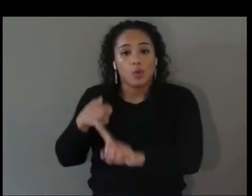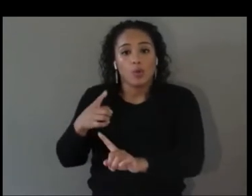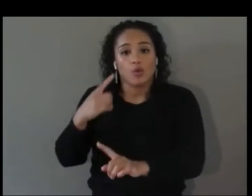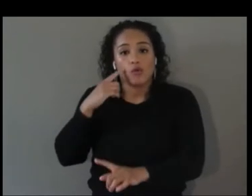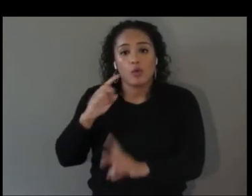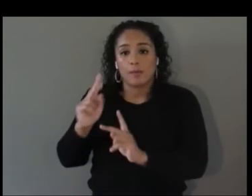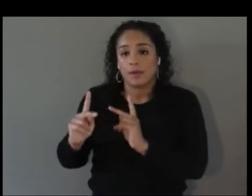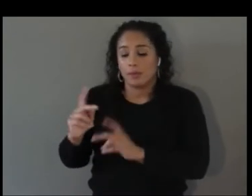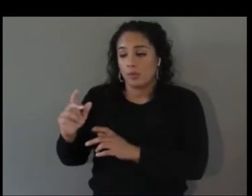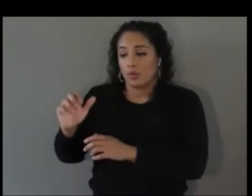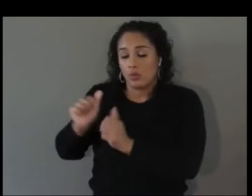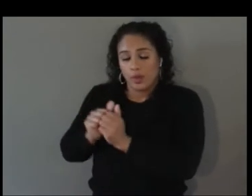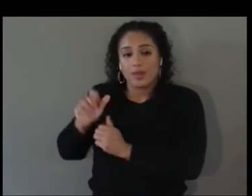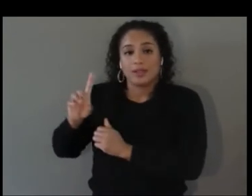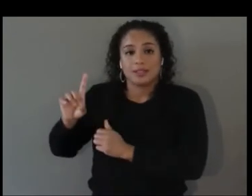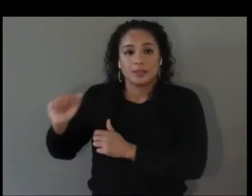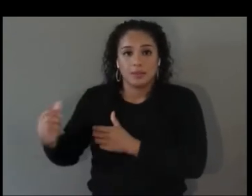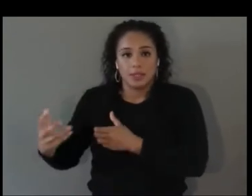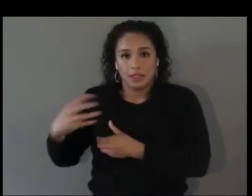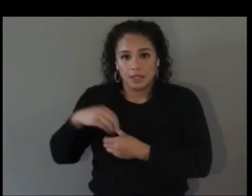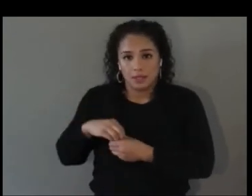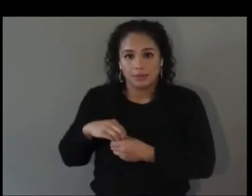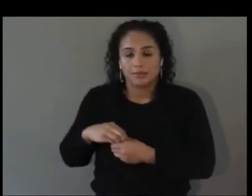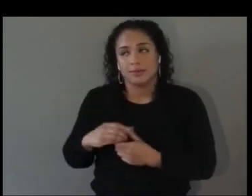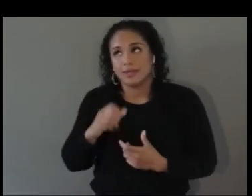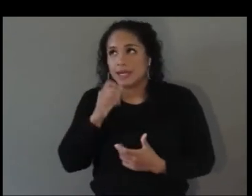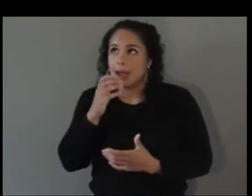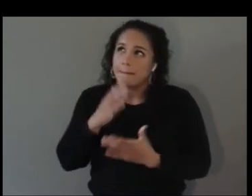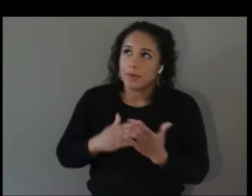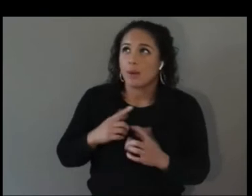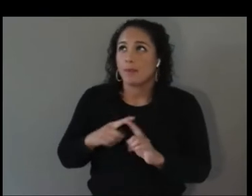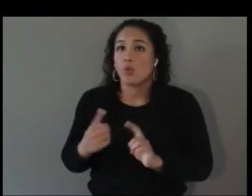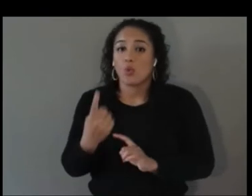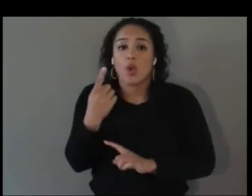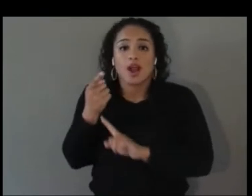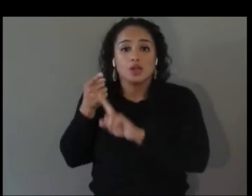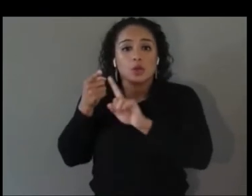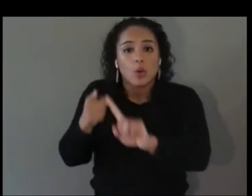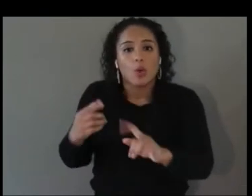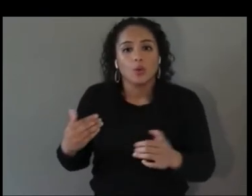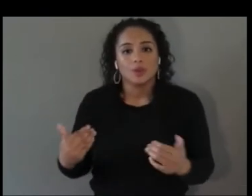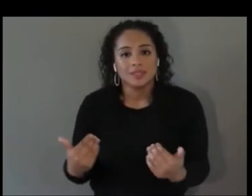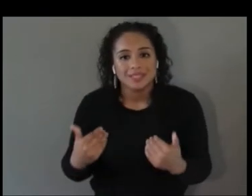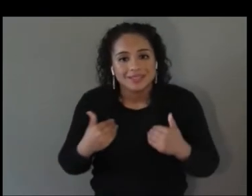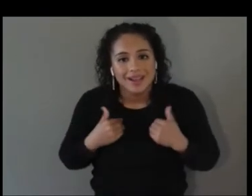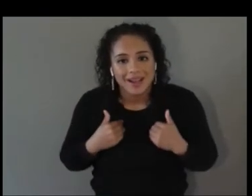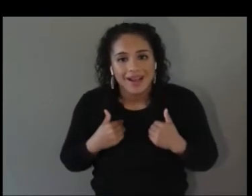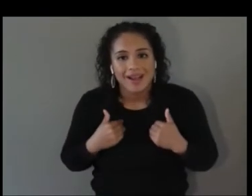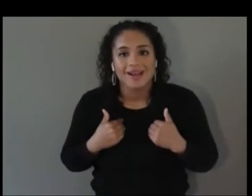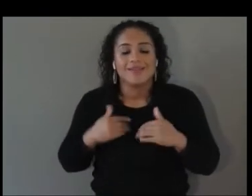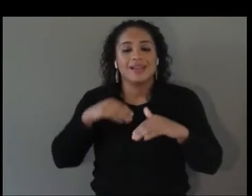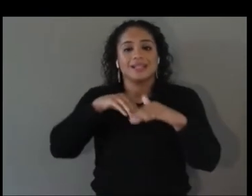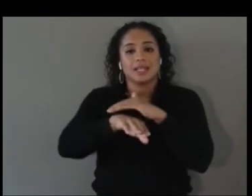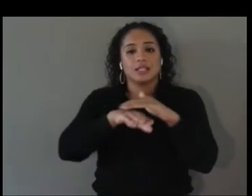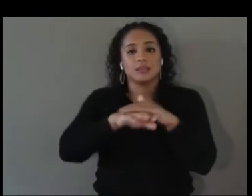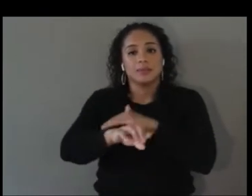of, one goal would be to have an accessibility occupation under the registered apprenticeship